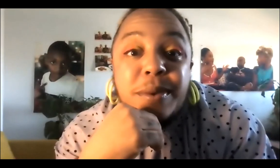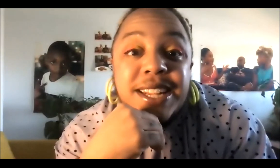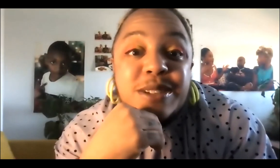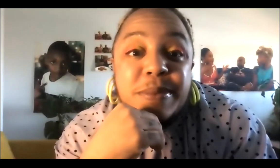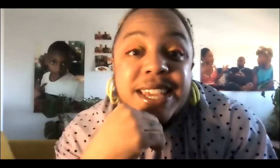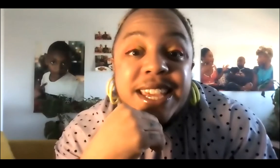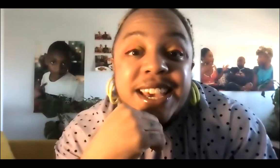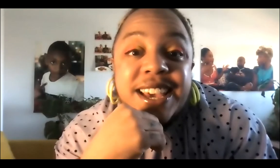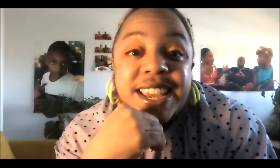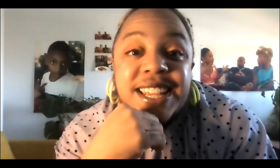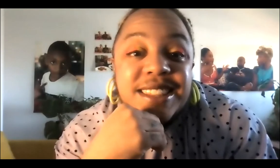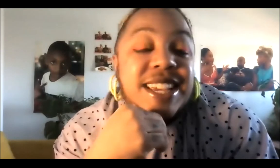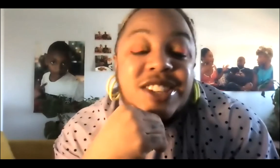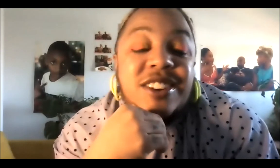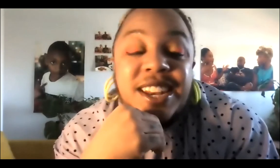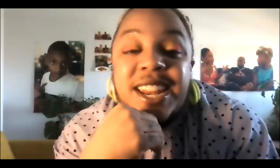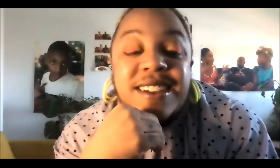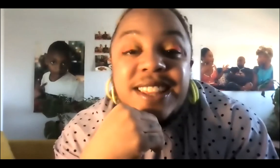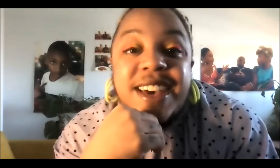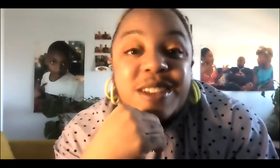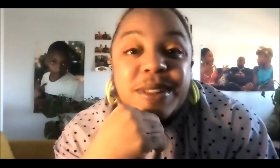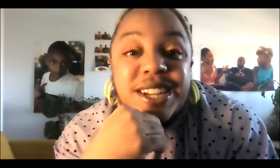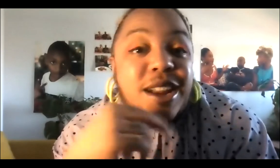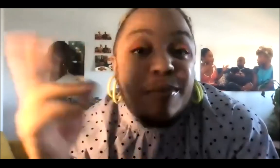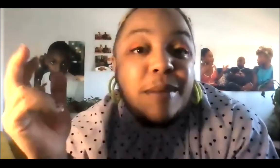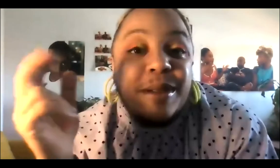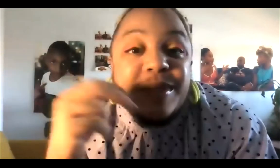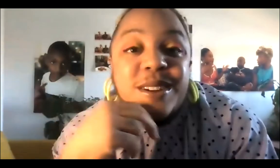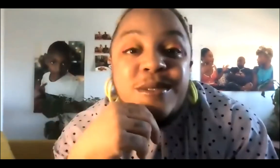where we will get to be considered inherently valuable and not a problem,